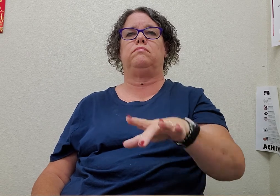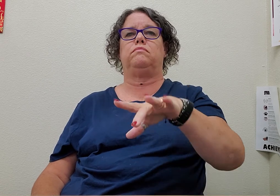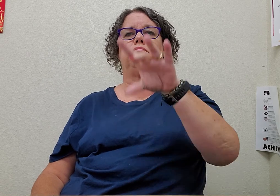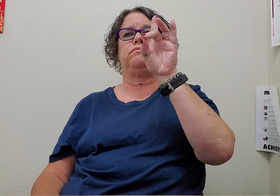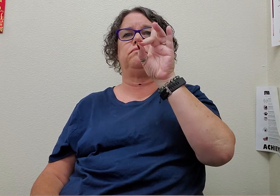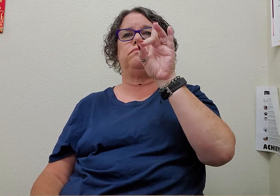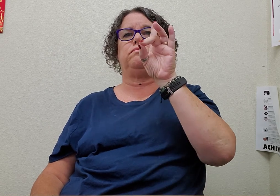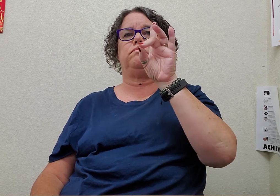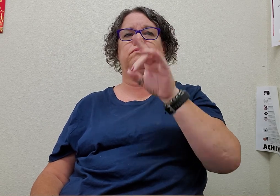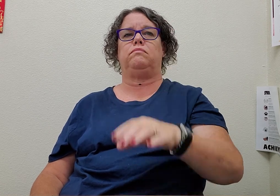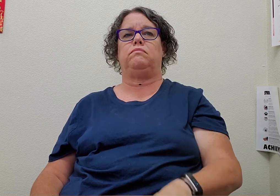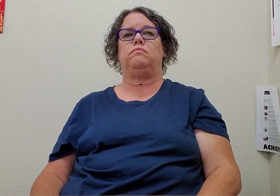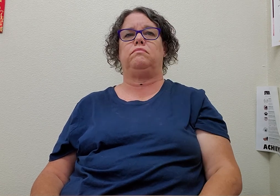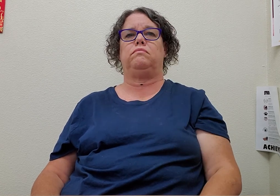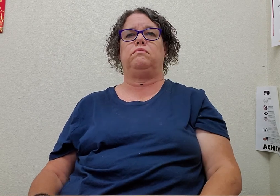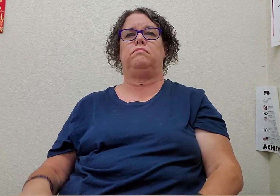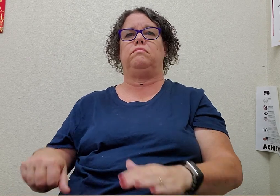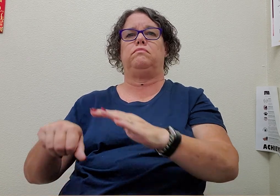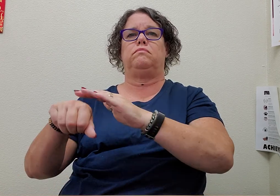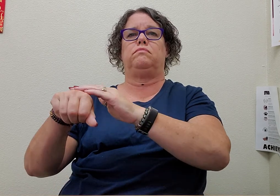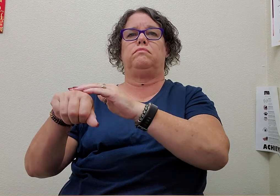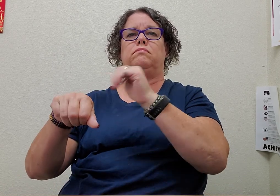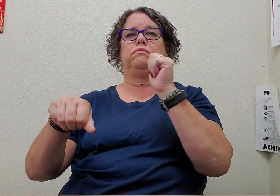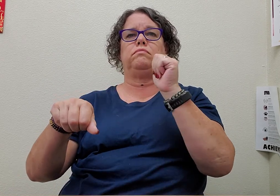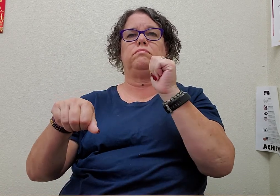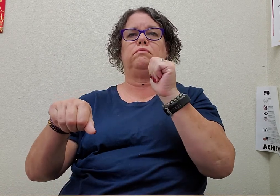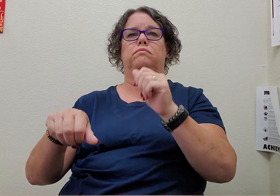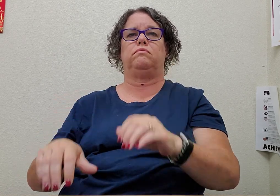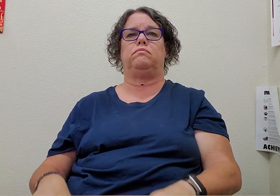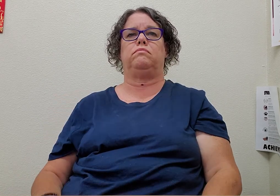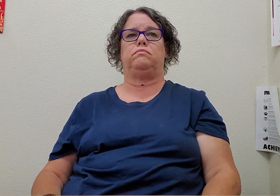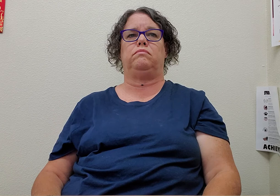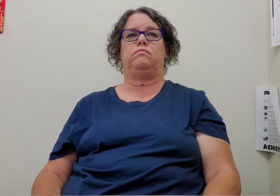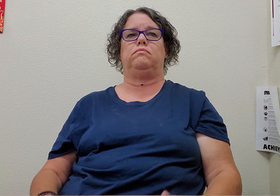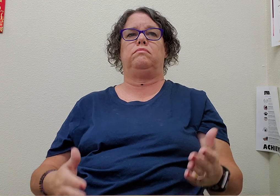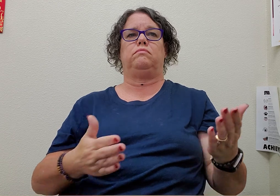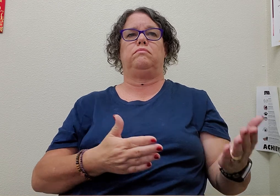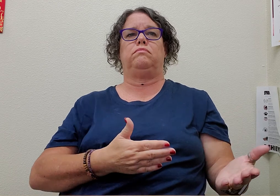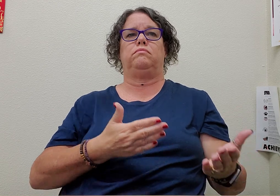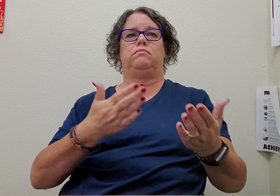to-find to-call/beckon to-bring